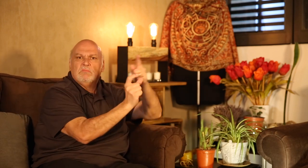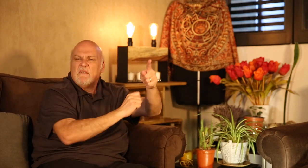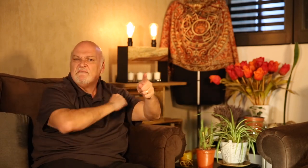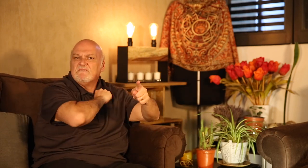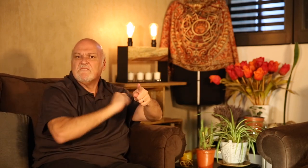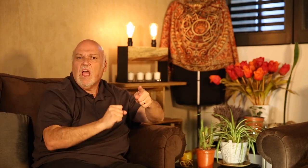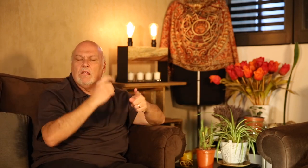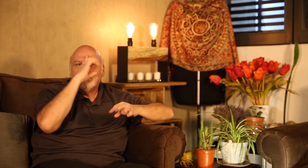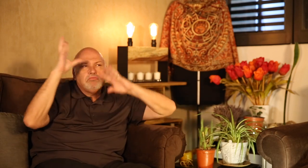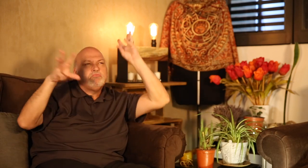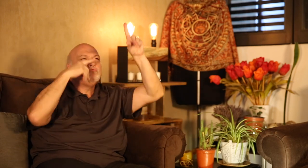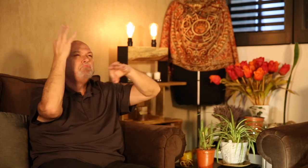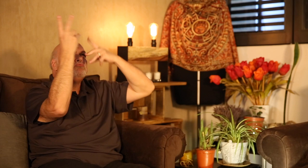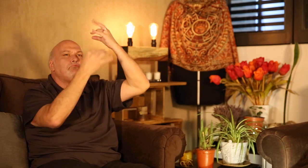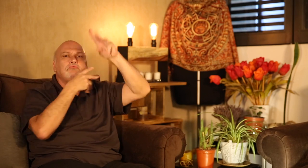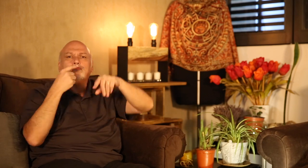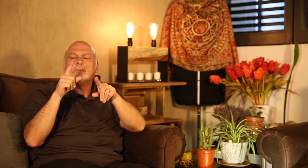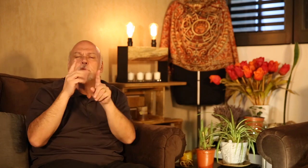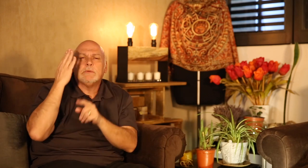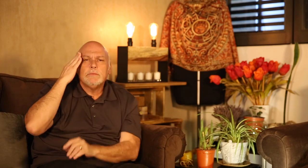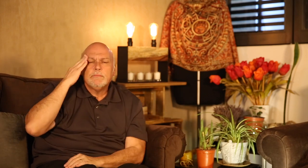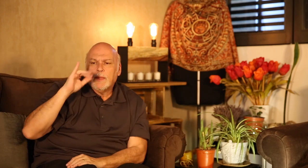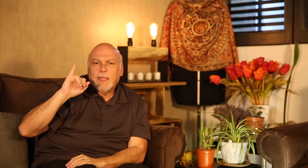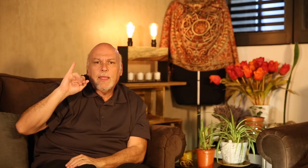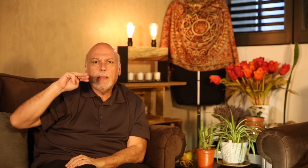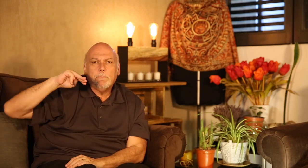and they translated it in play so well.